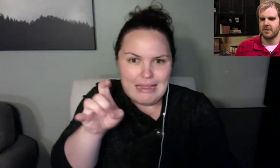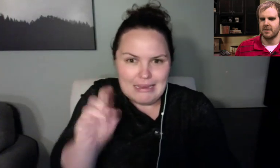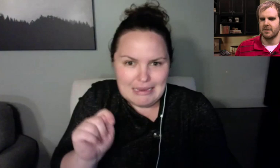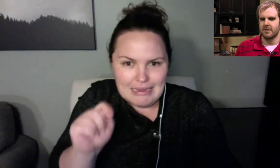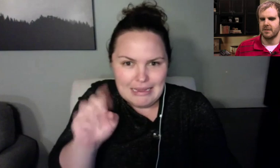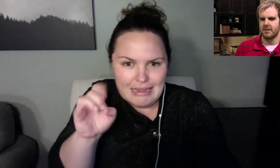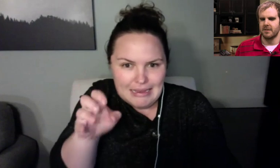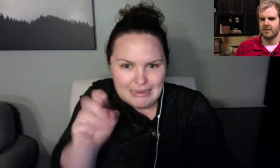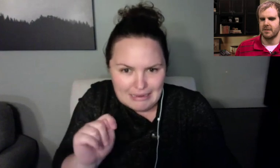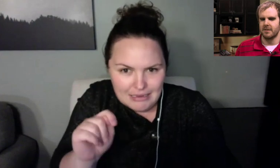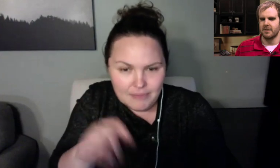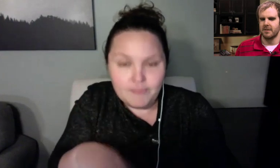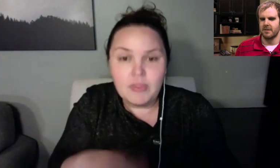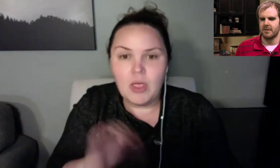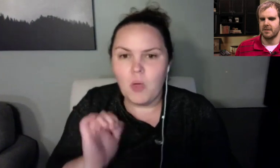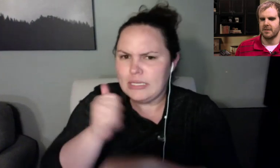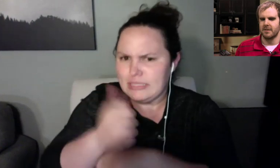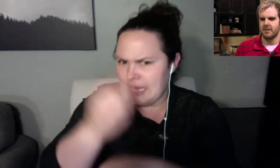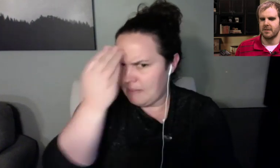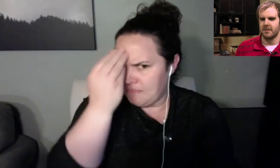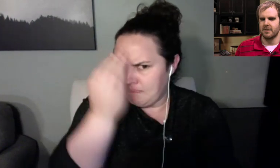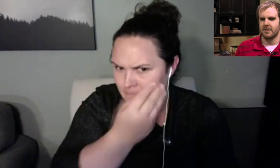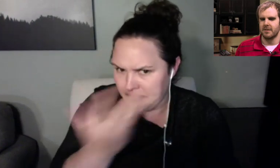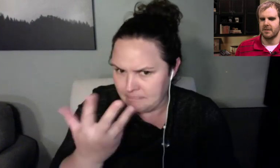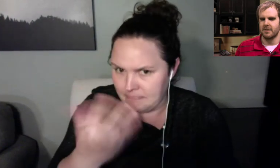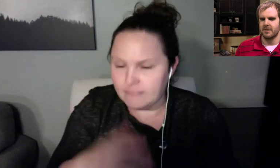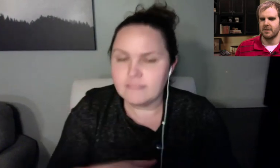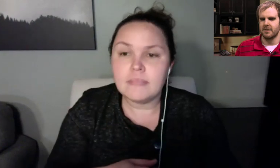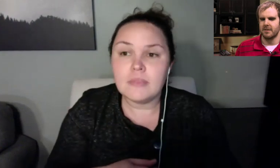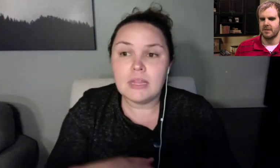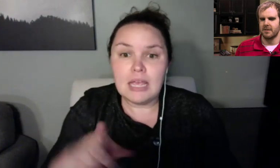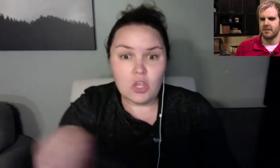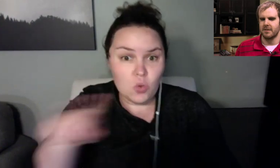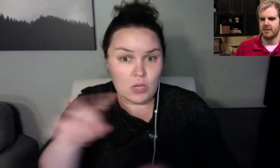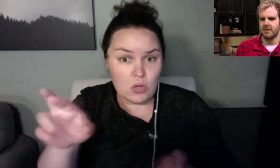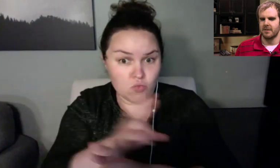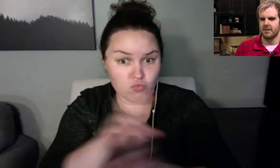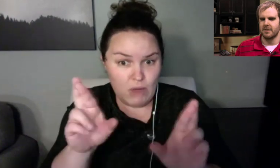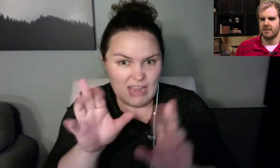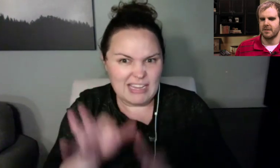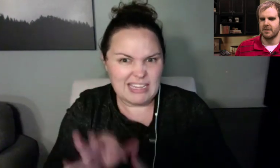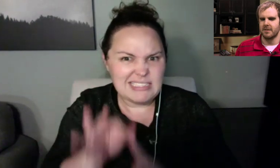Just want to set the scene for all of you, especially for the benefit of those of you